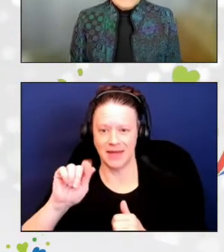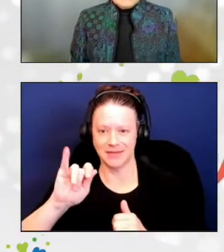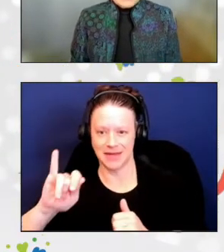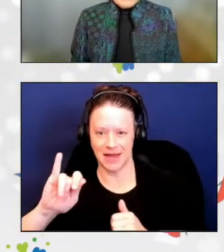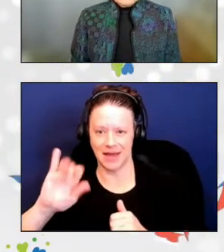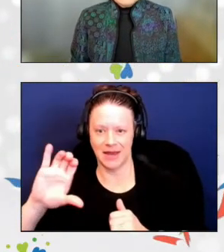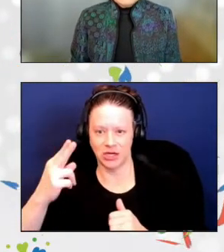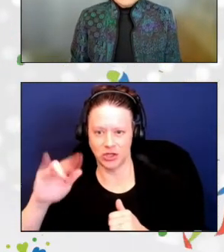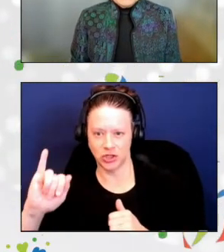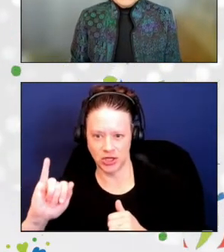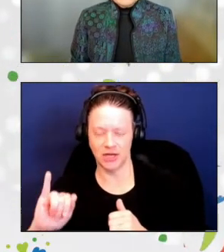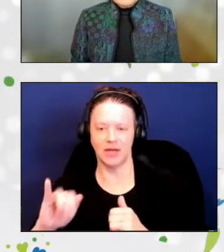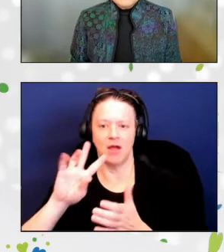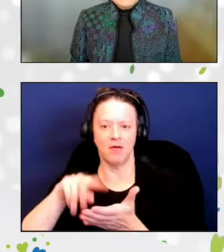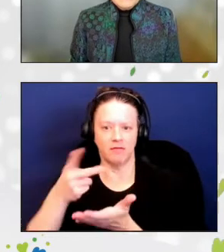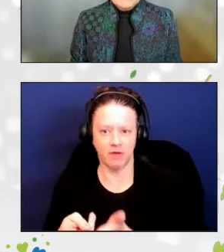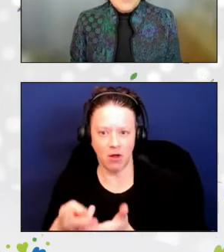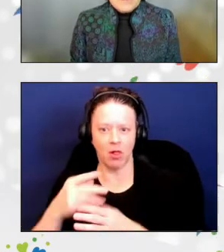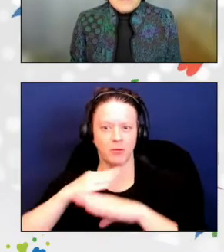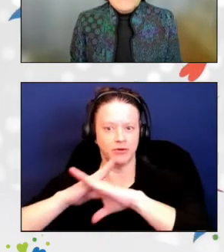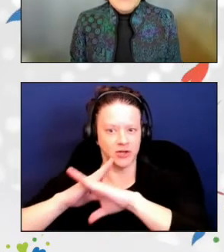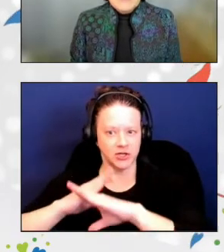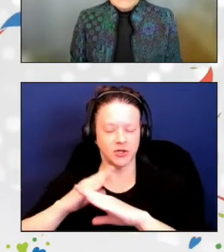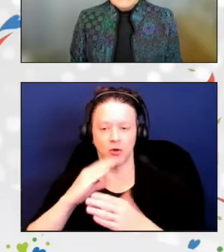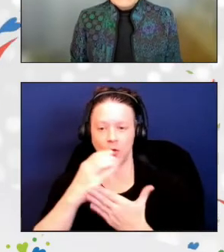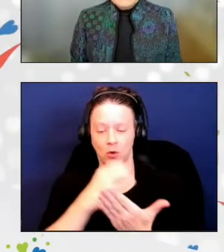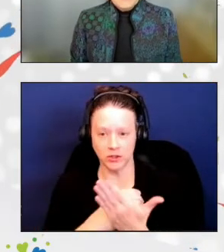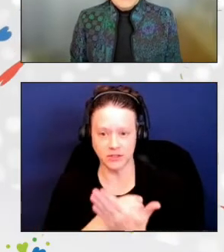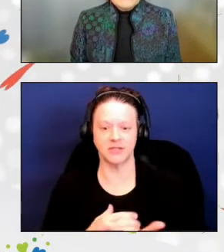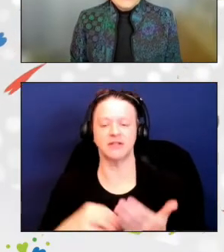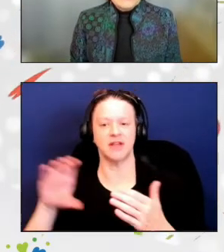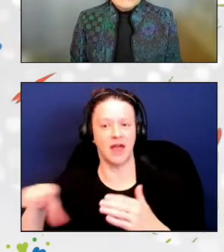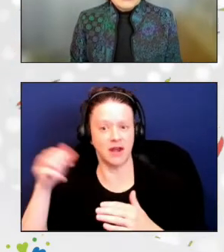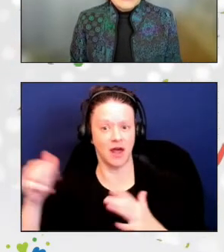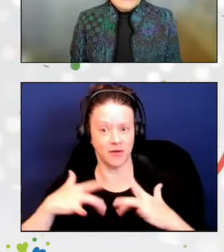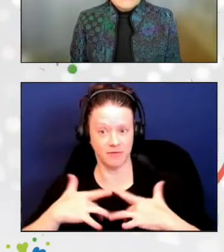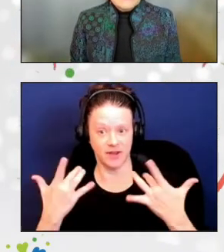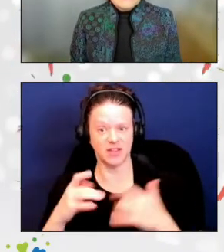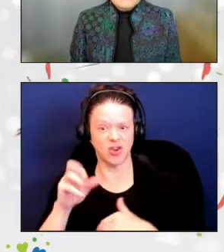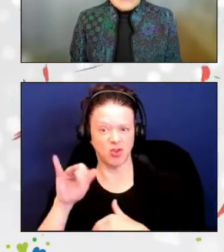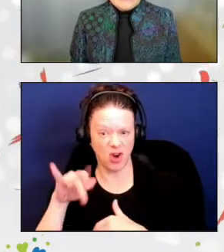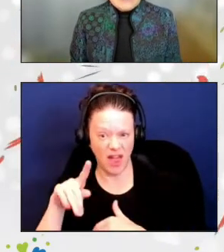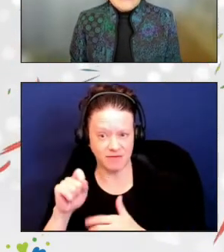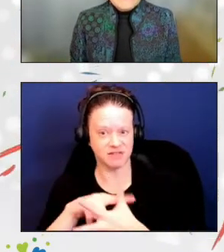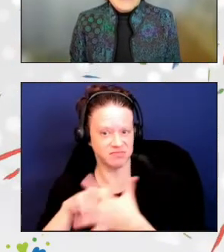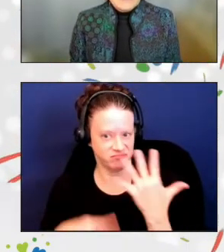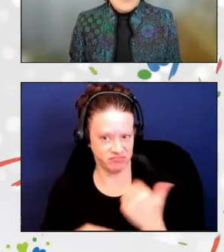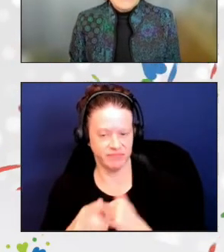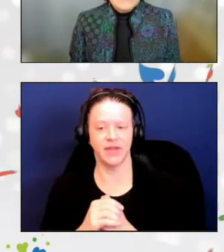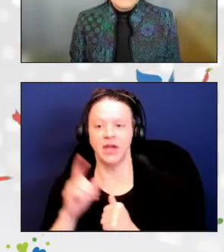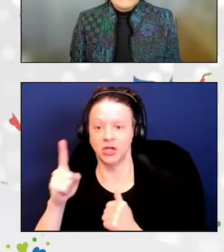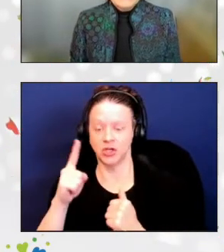educational speakers, and more. Nikki also initiated and successfully carried out